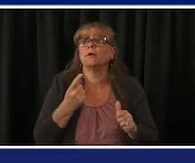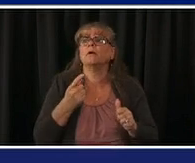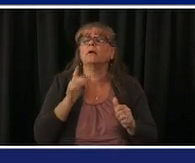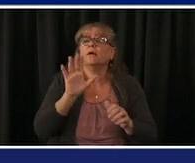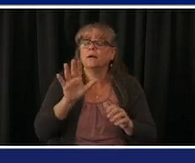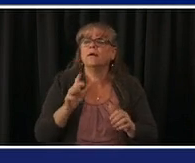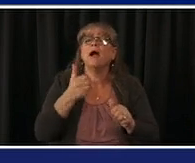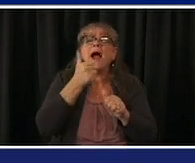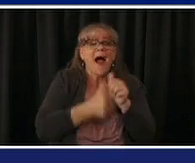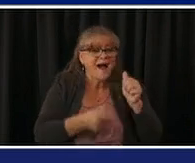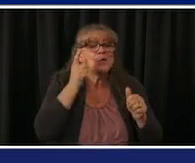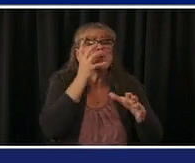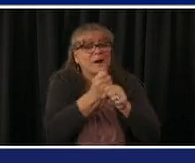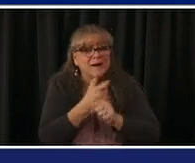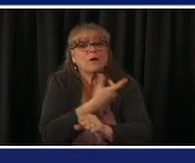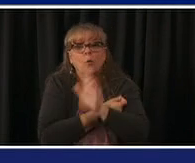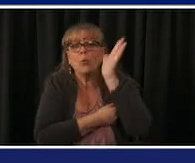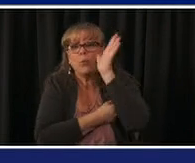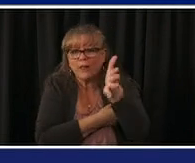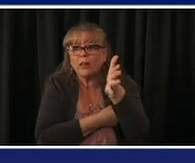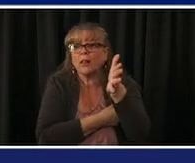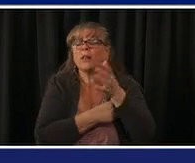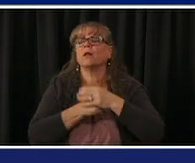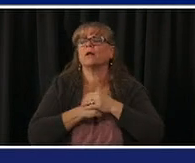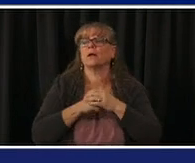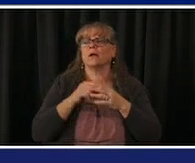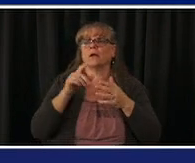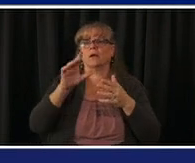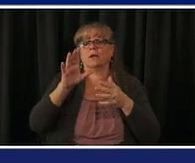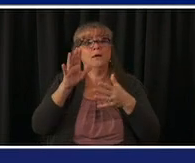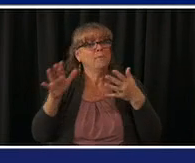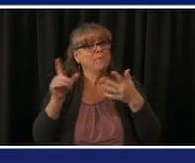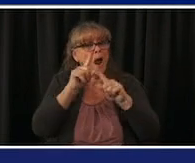people over 65 plus many providers are doing that many community health clinics are doing that